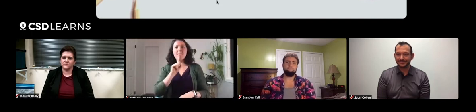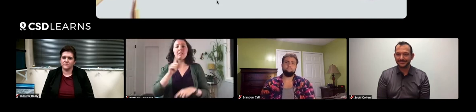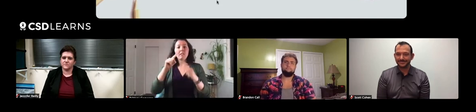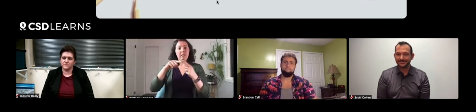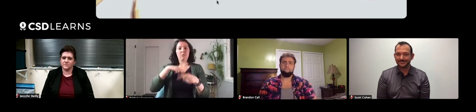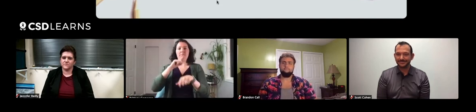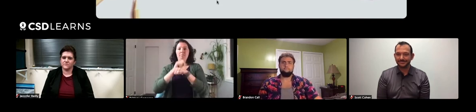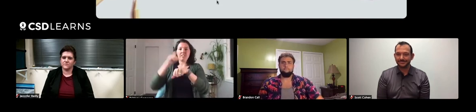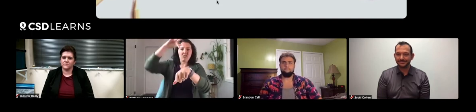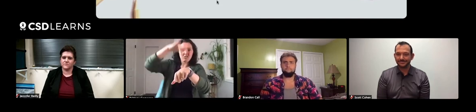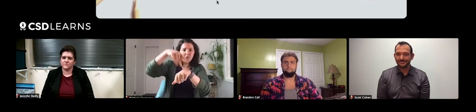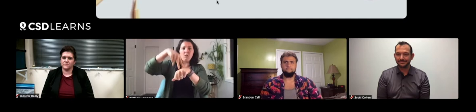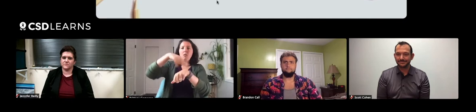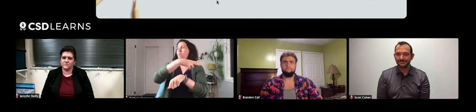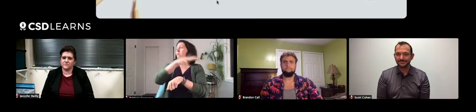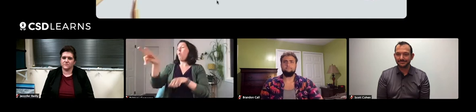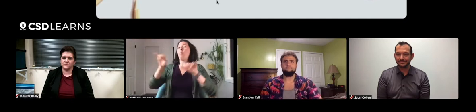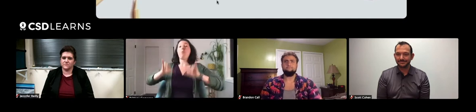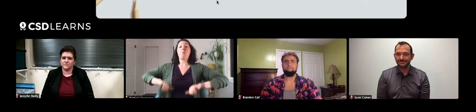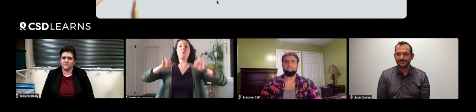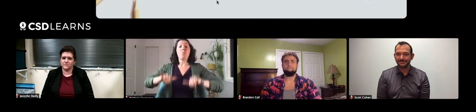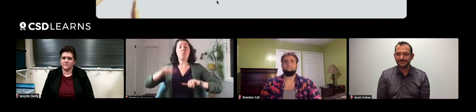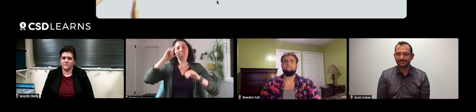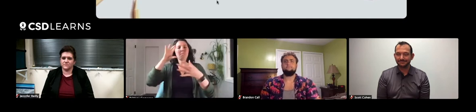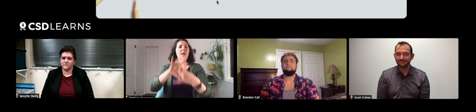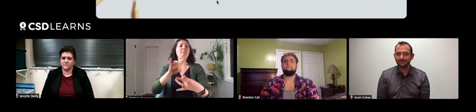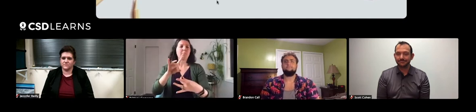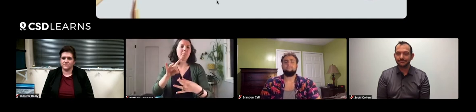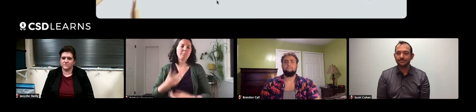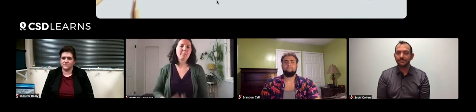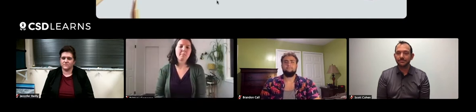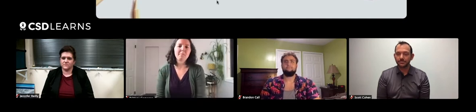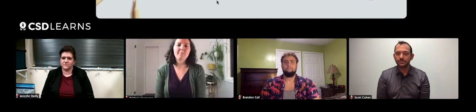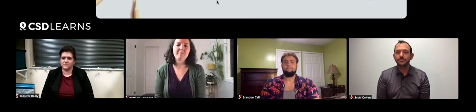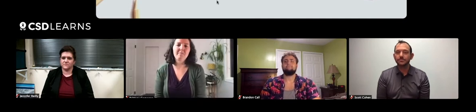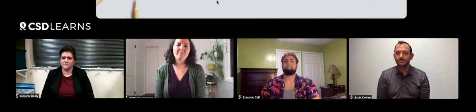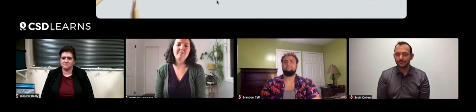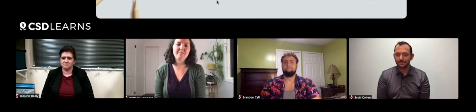until I actually went there and saw it, and it completely made sense to me.